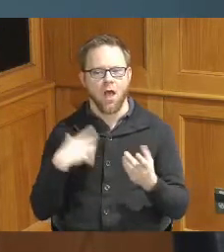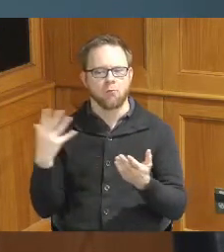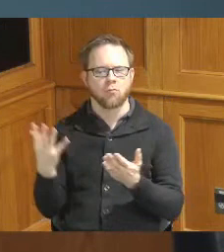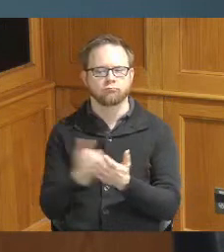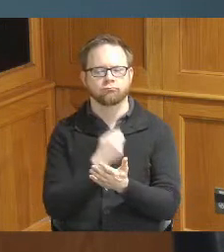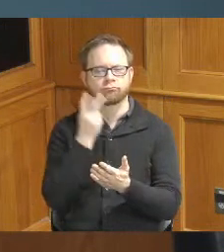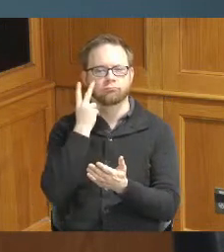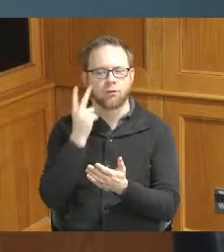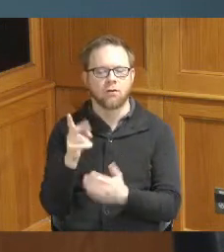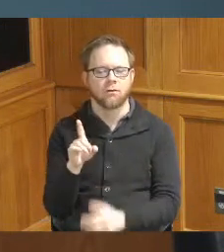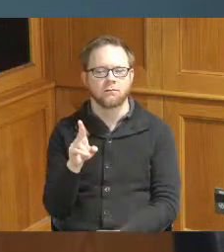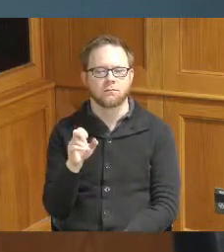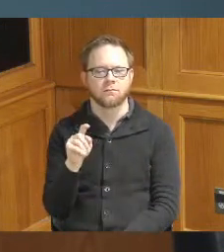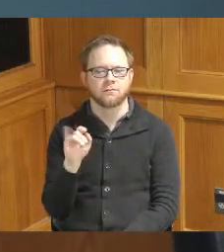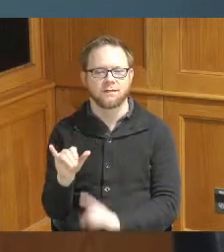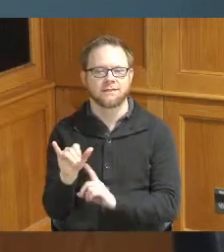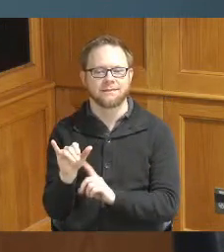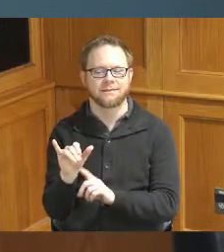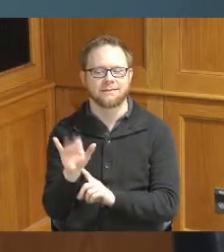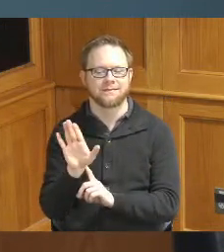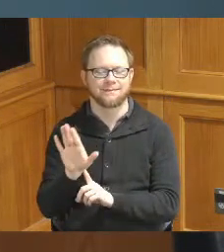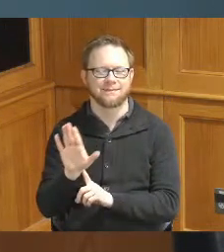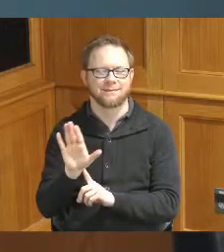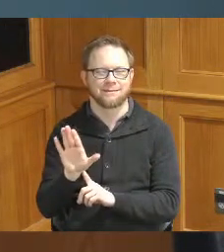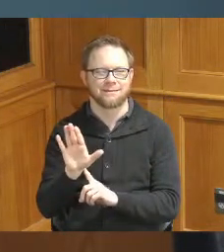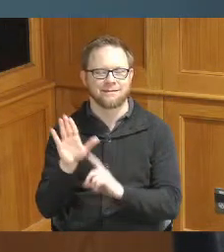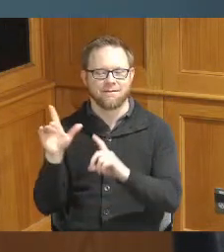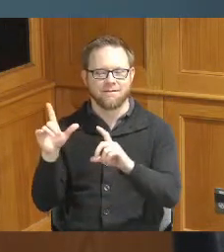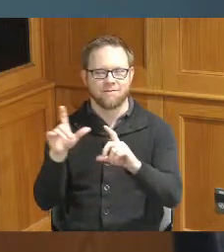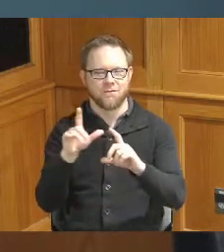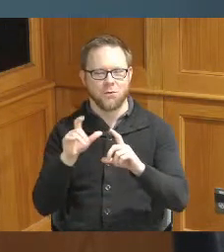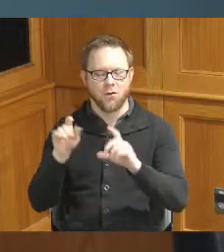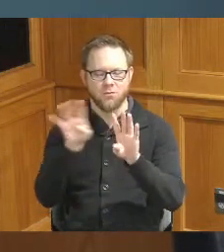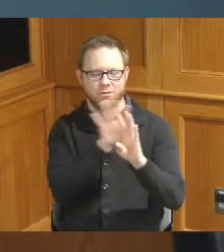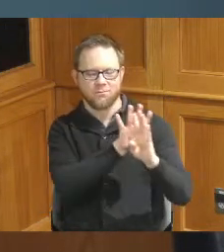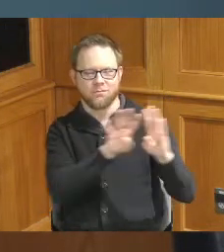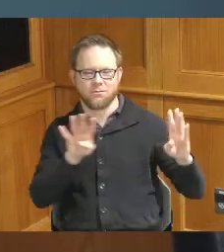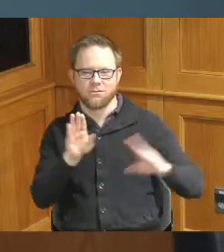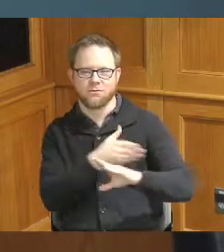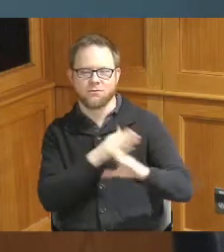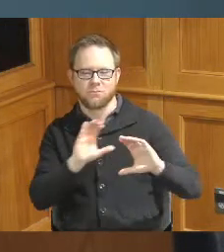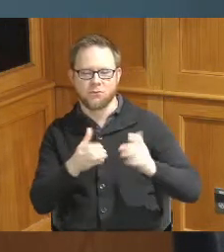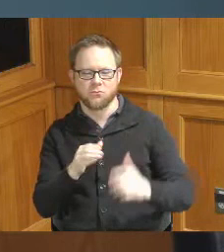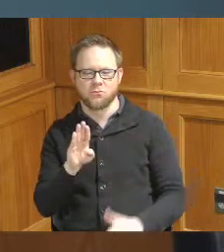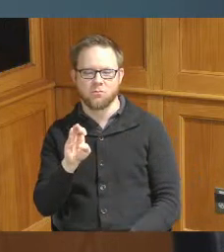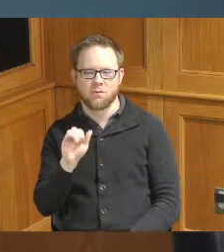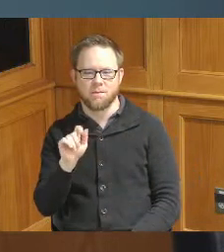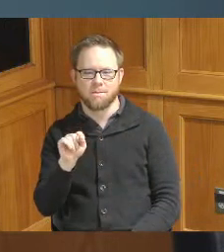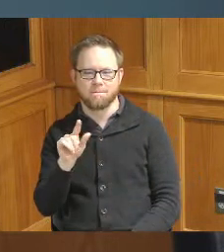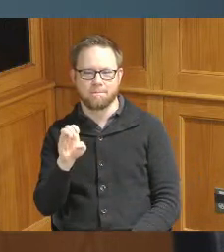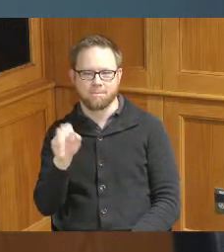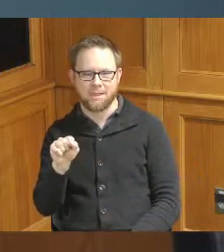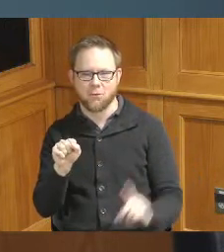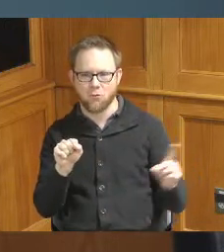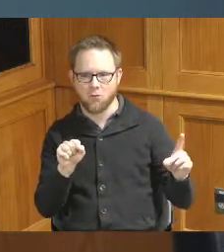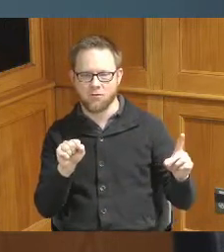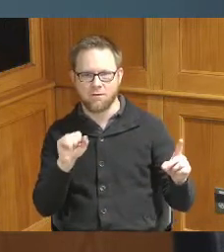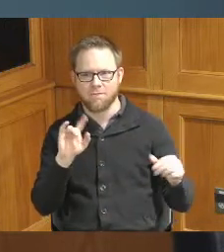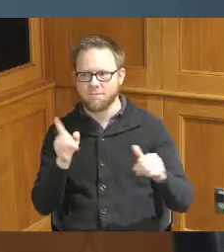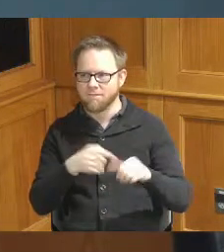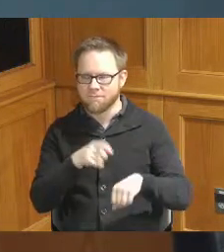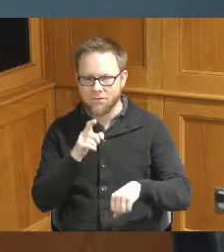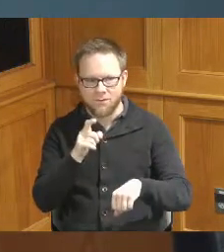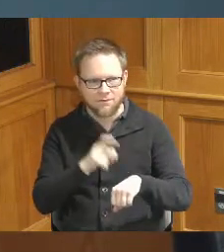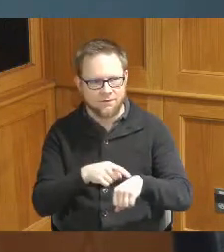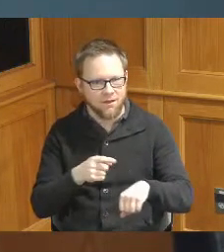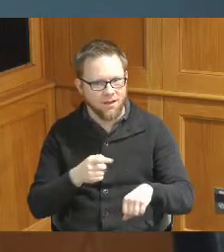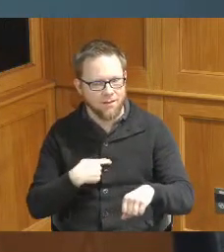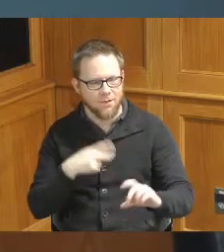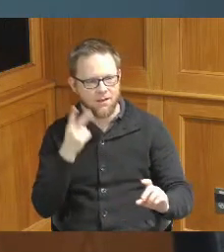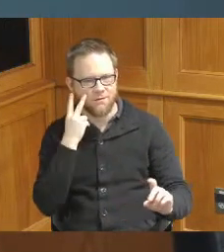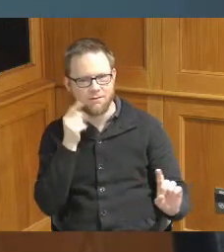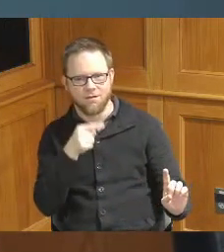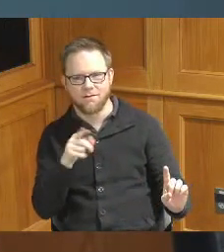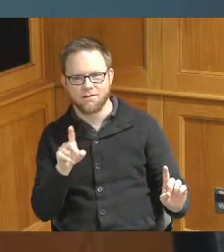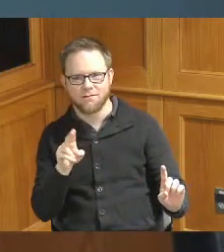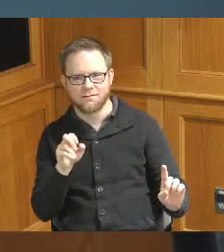Dusty's his photo with the Beatles and that was my first introduction to Dusty Rose he and my